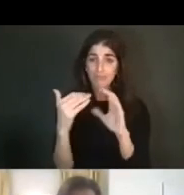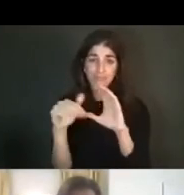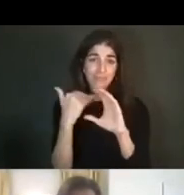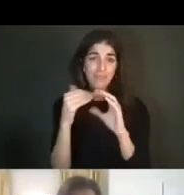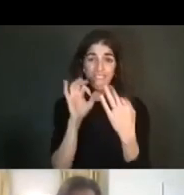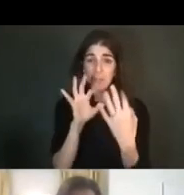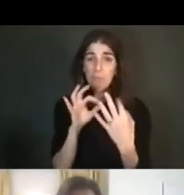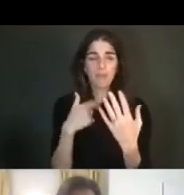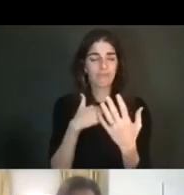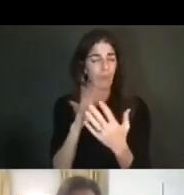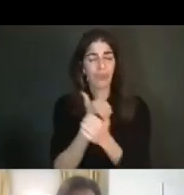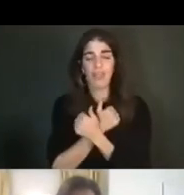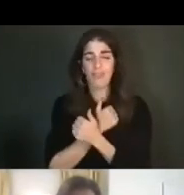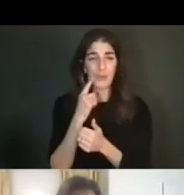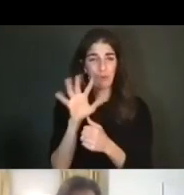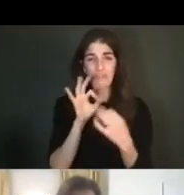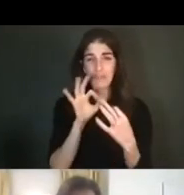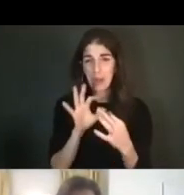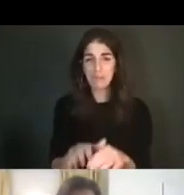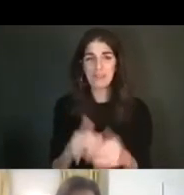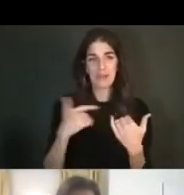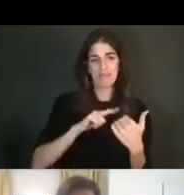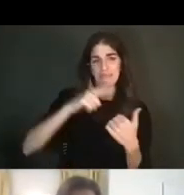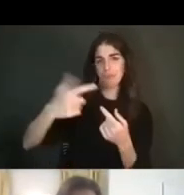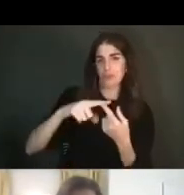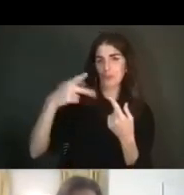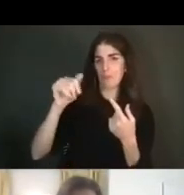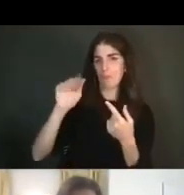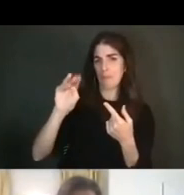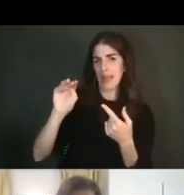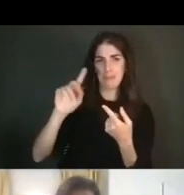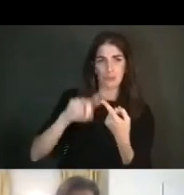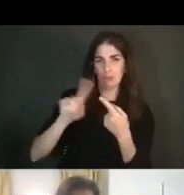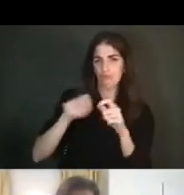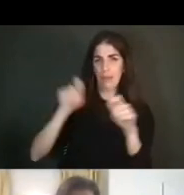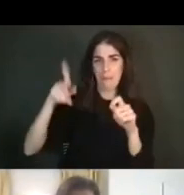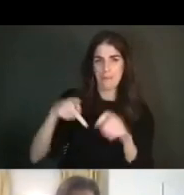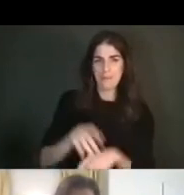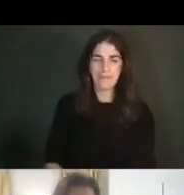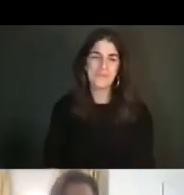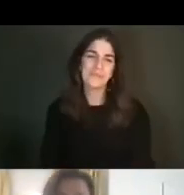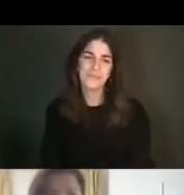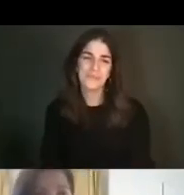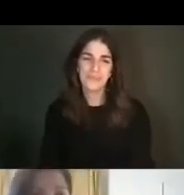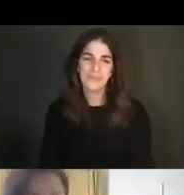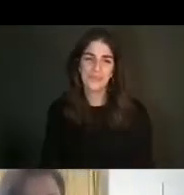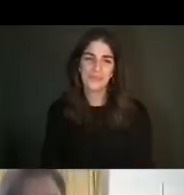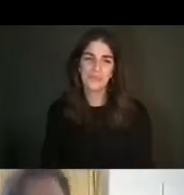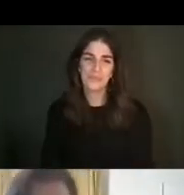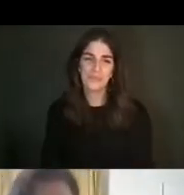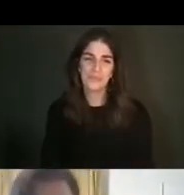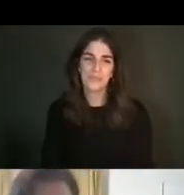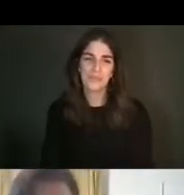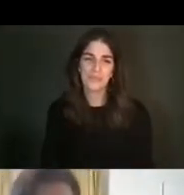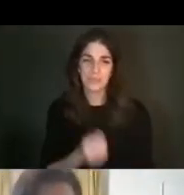I would love to hear it, and I'm going to turn it back, I think, to Pam to wrap us up.